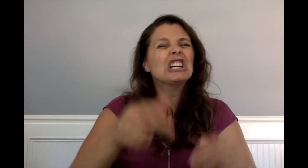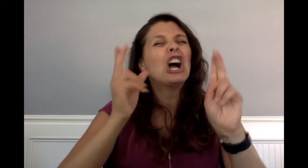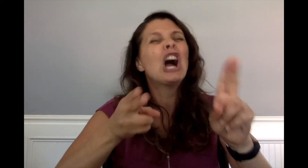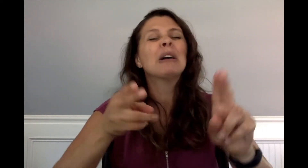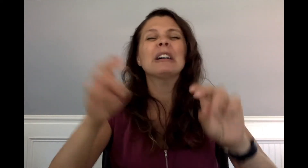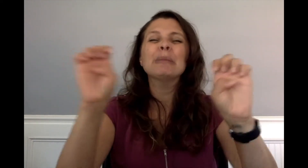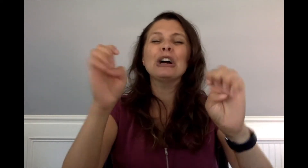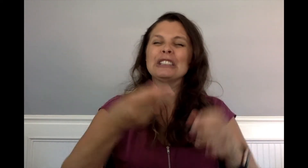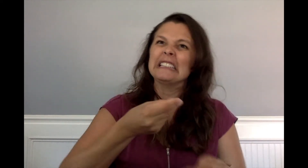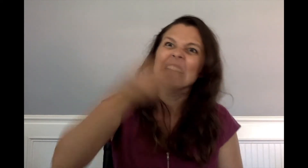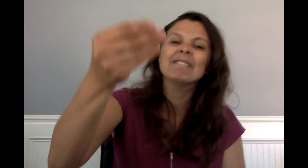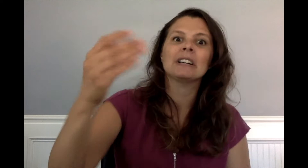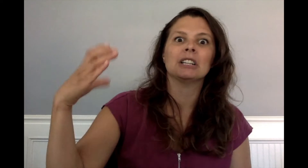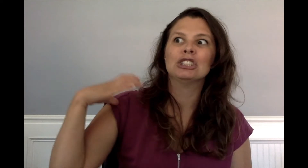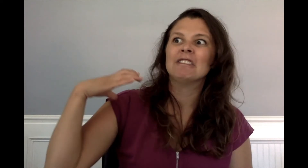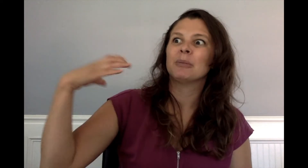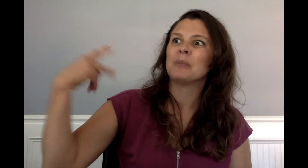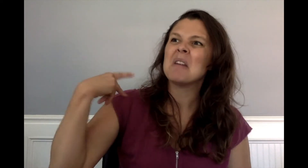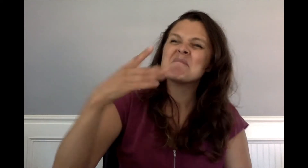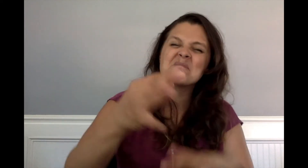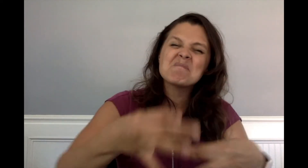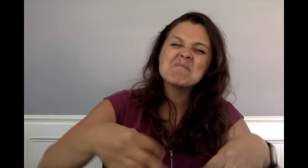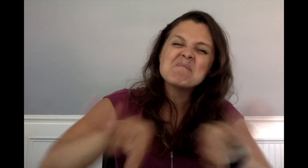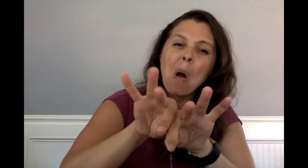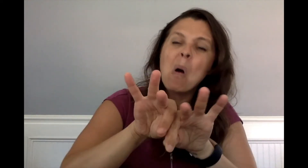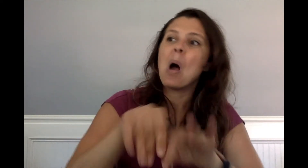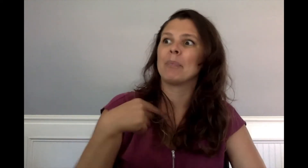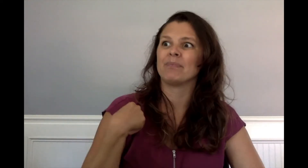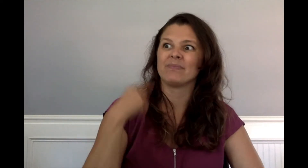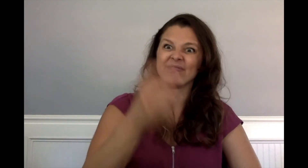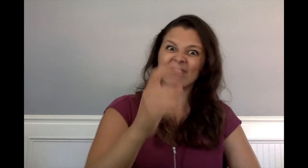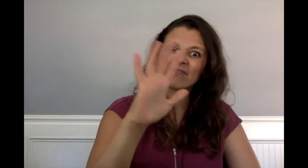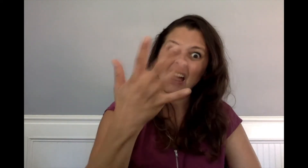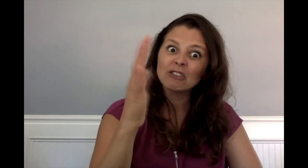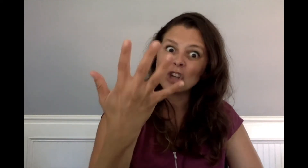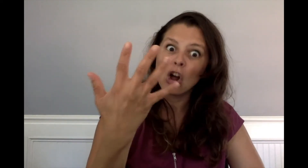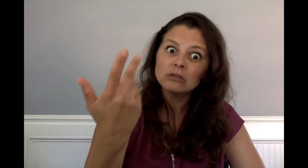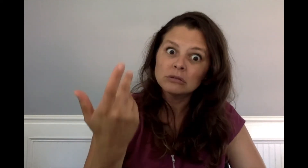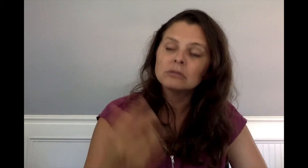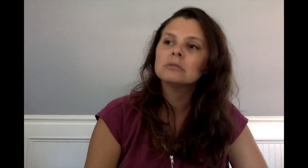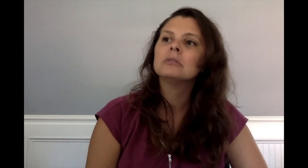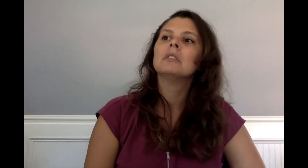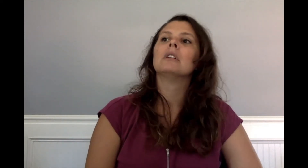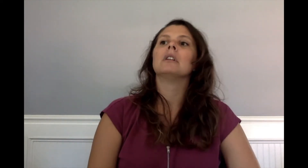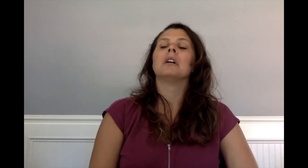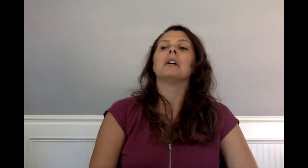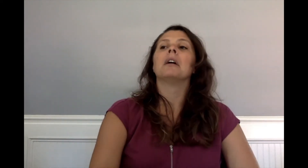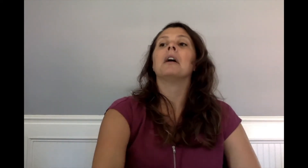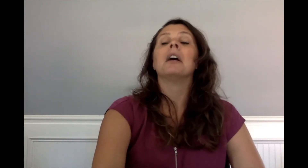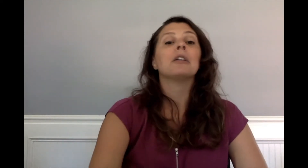they reached the other side. "Mr. Simple, would you deliver this letter "to Chief Paley right away? It's important!"